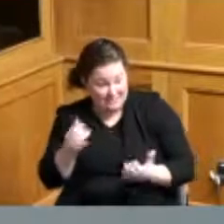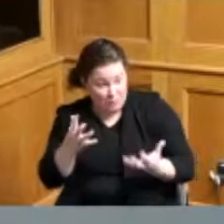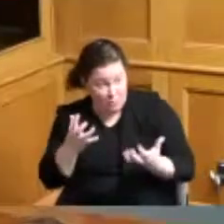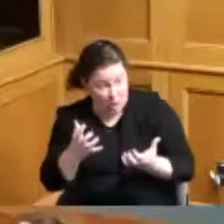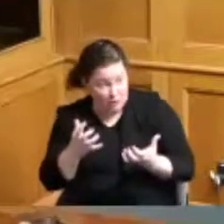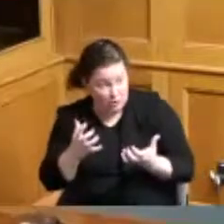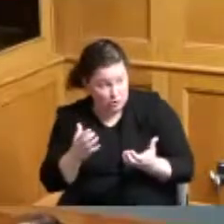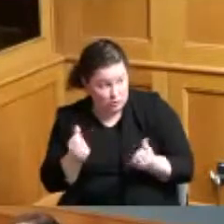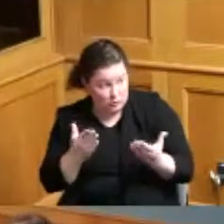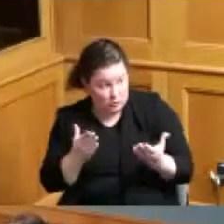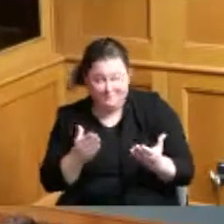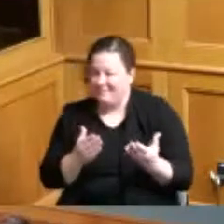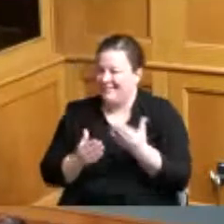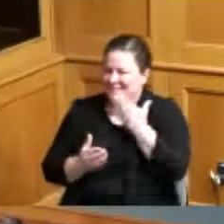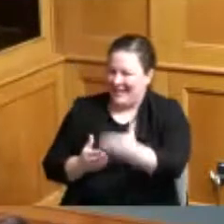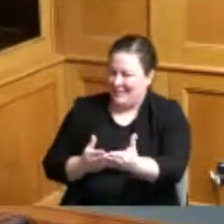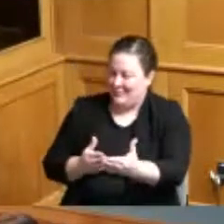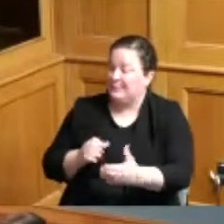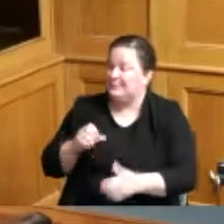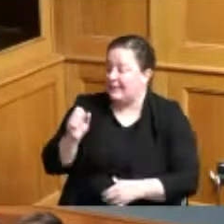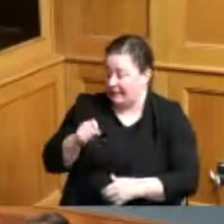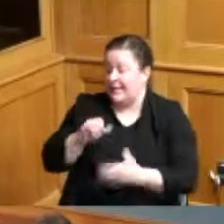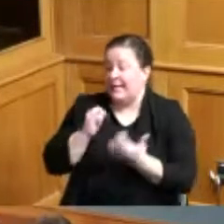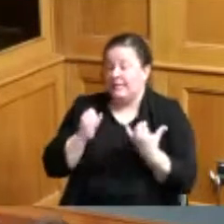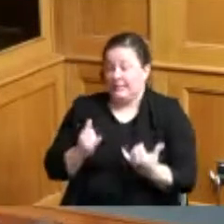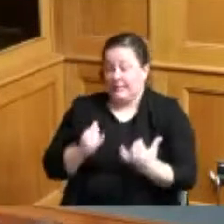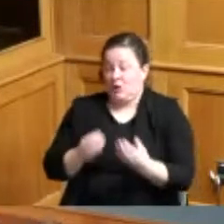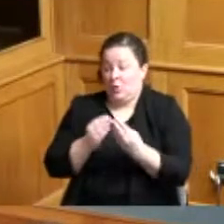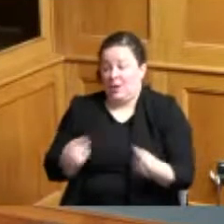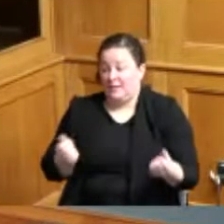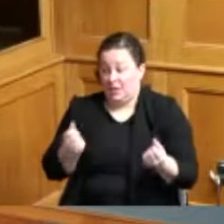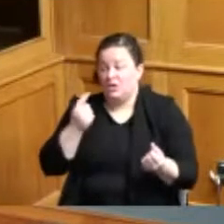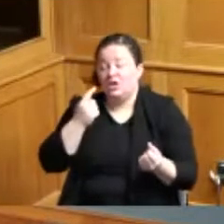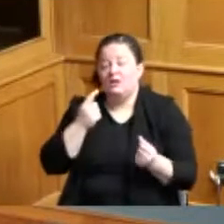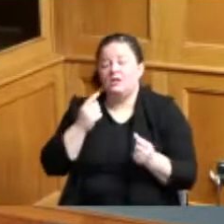well thank you this is a resolution appointing Chris Harding to the office of the Board